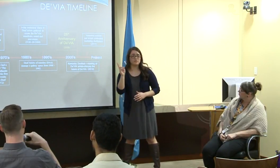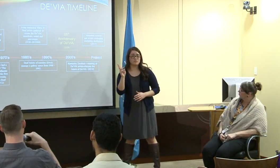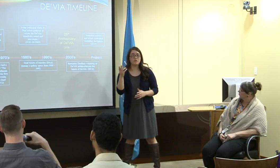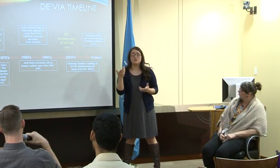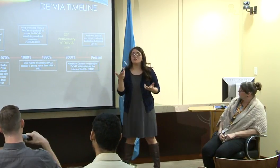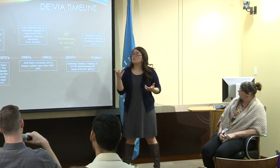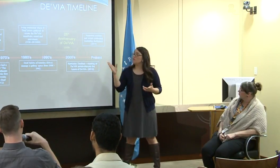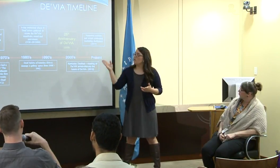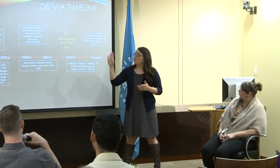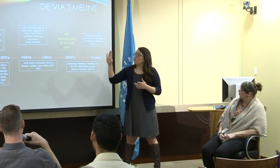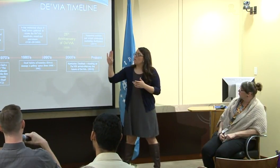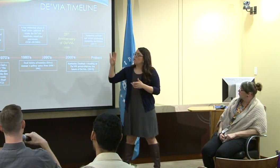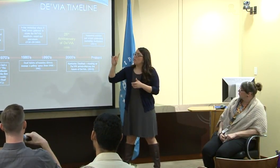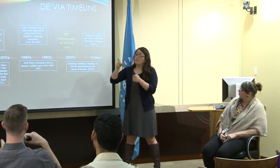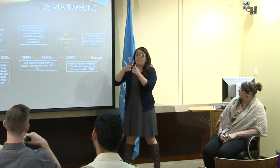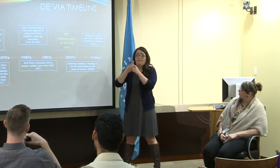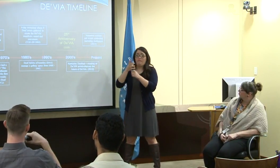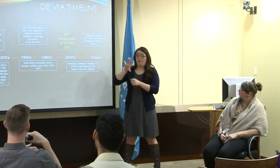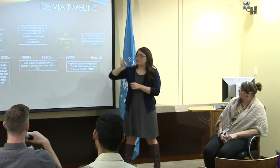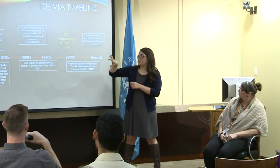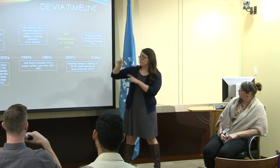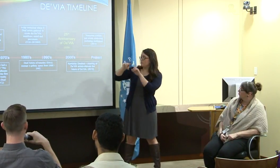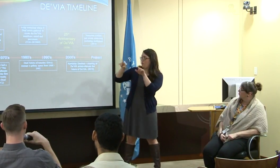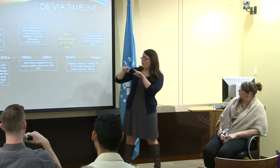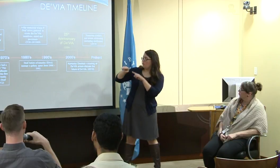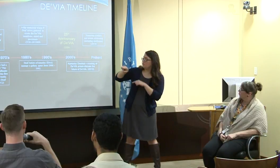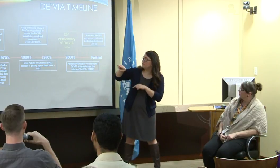from its original start until today.